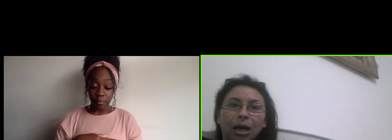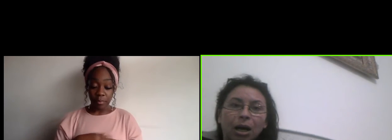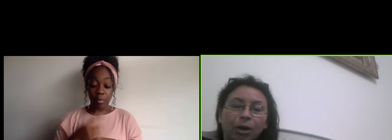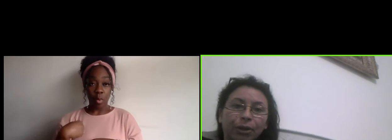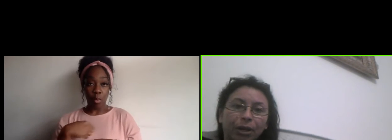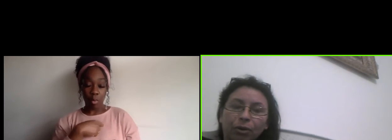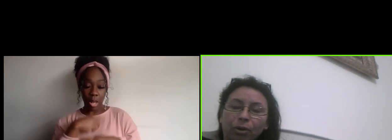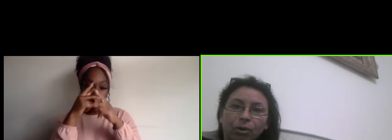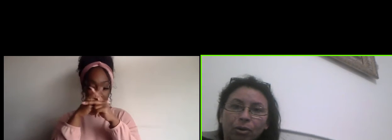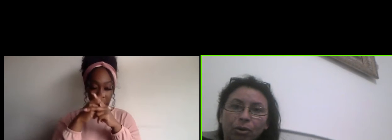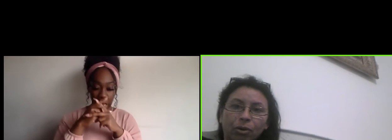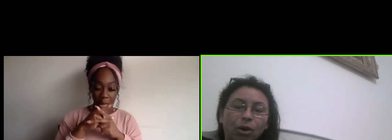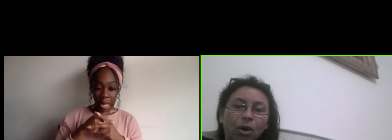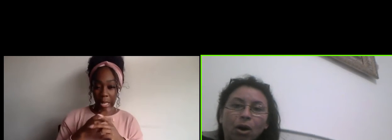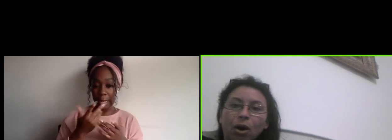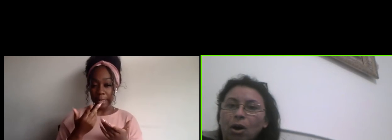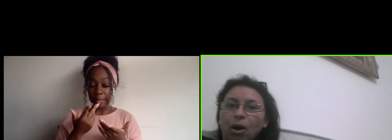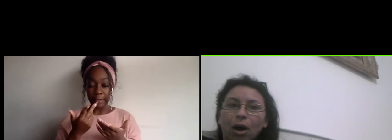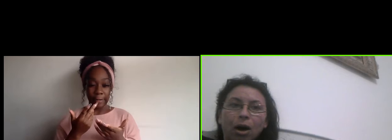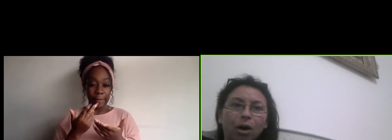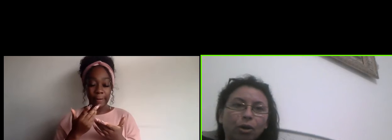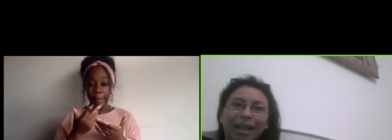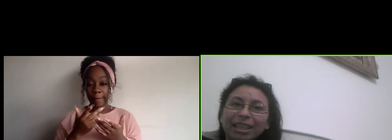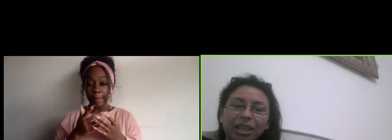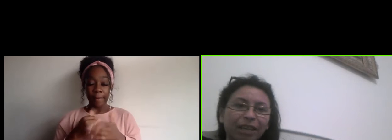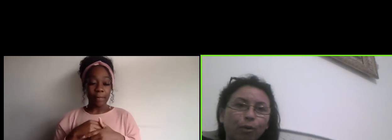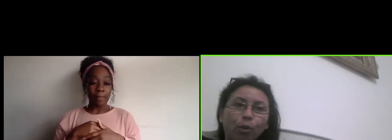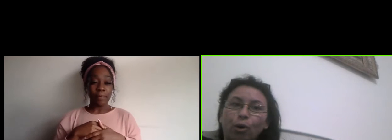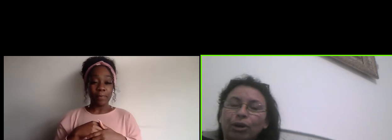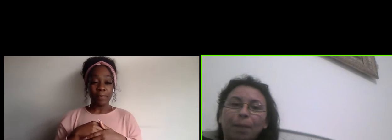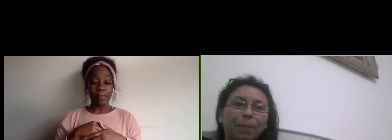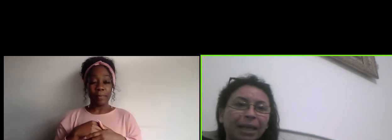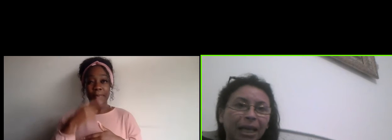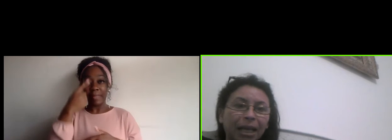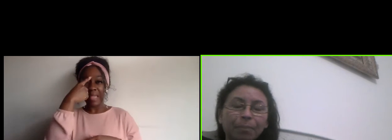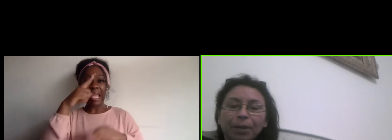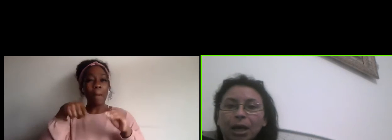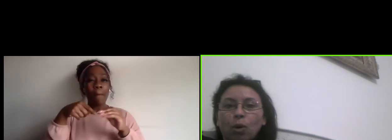on their collective or company what are the things